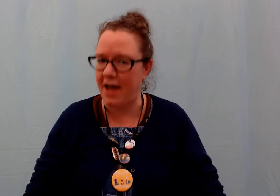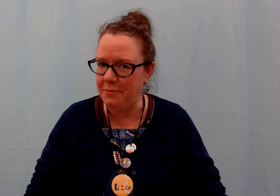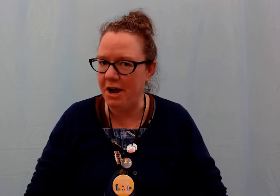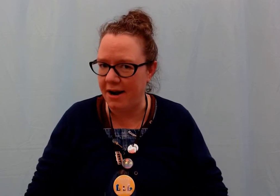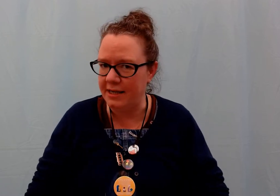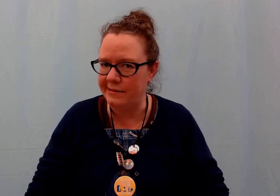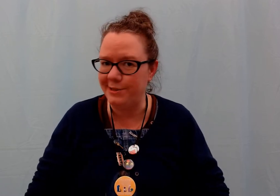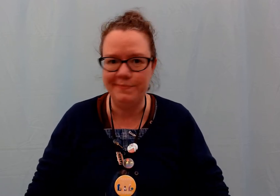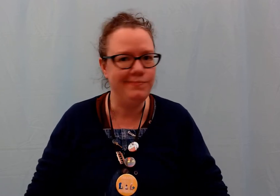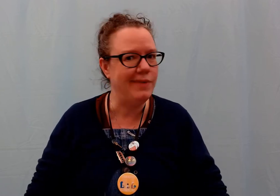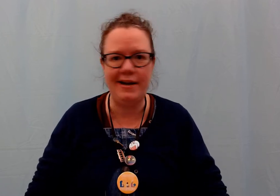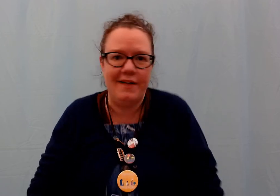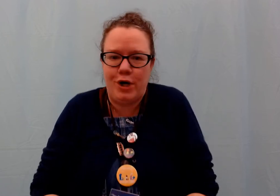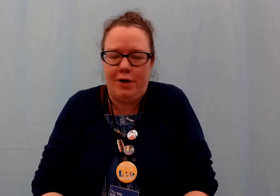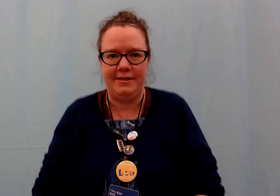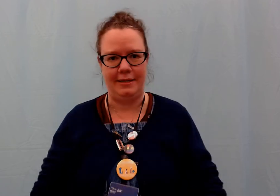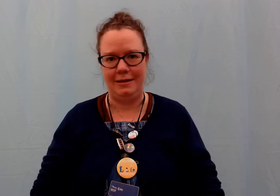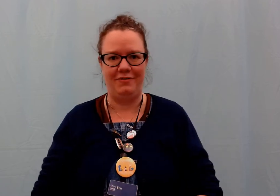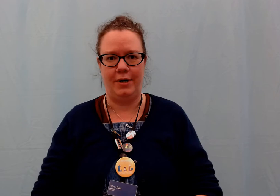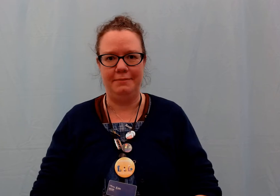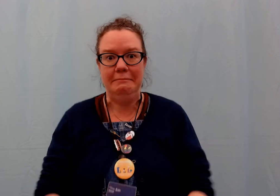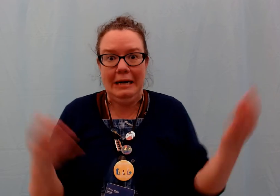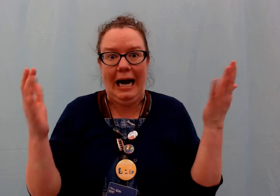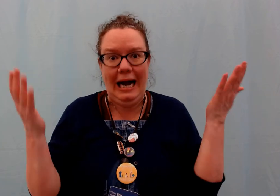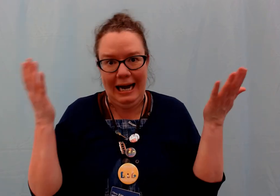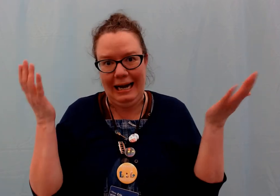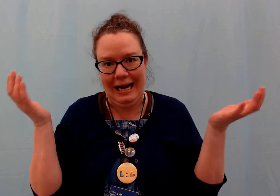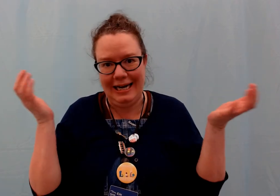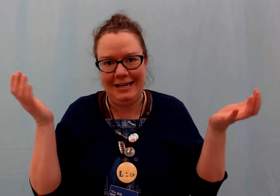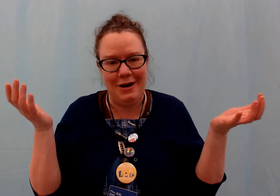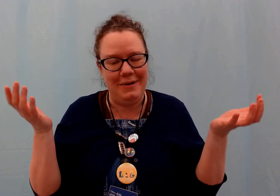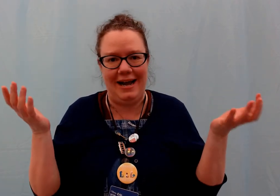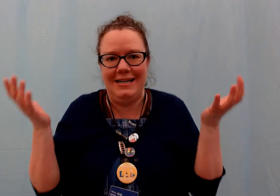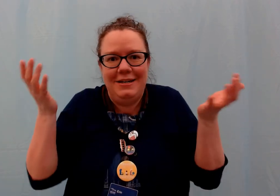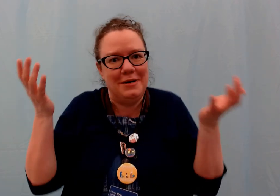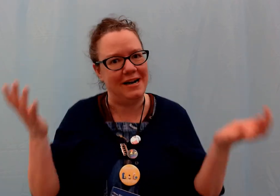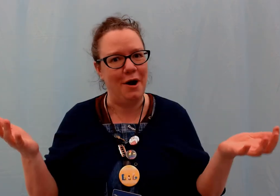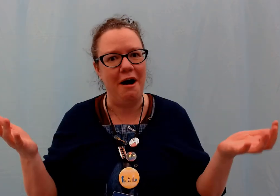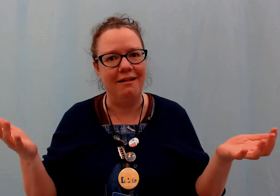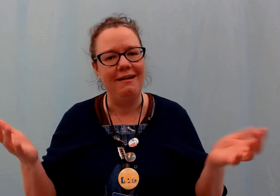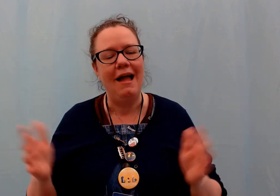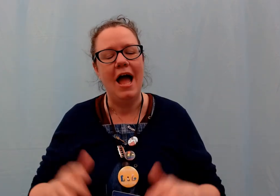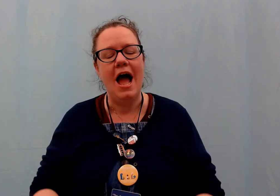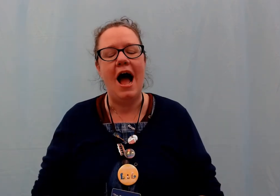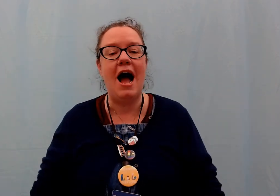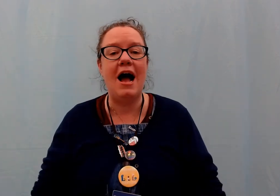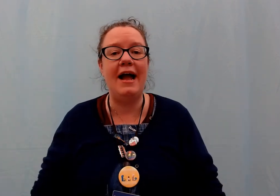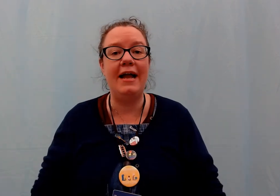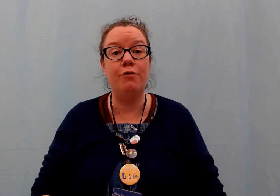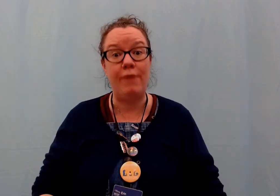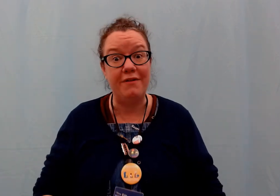got to be honest, I'd never heard this song before oh I didn't know it I didn't know it at all I read